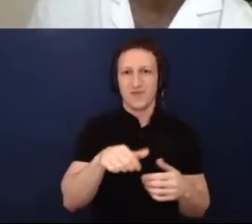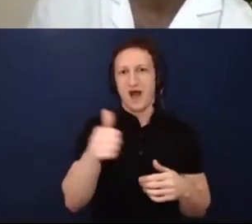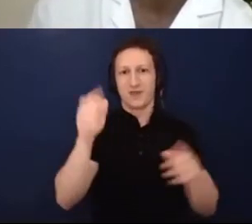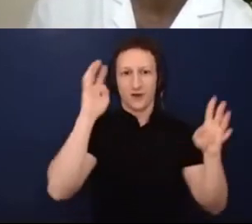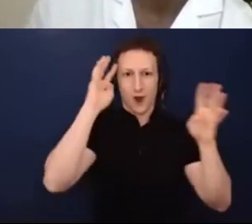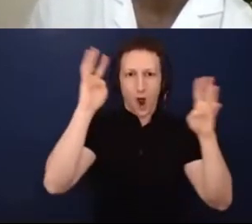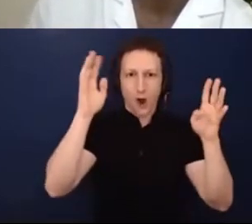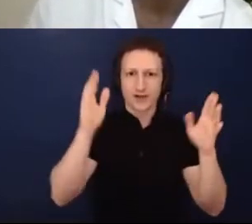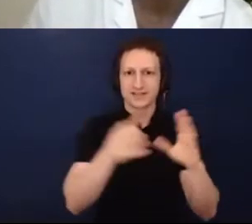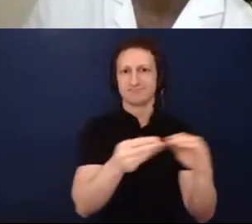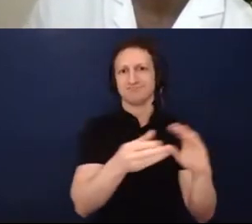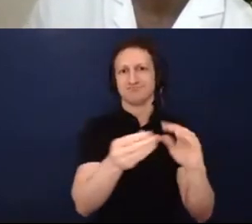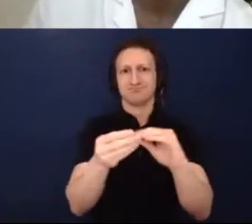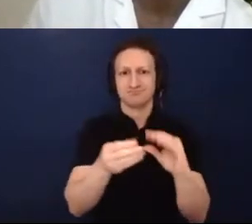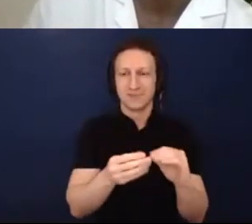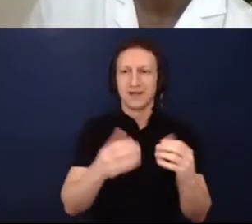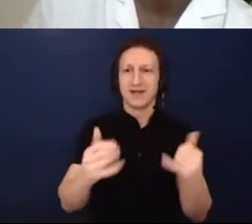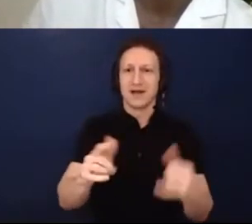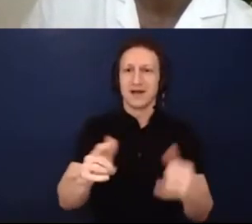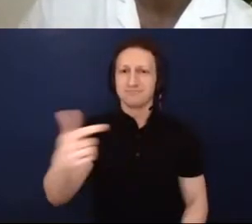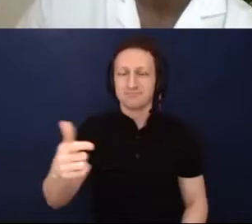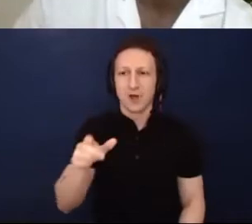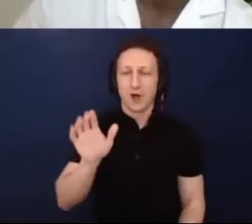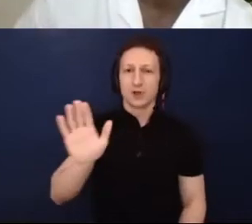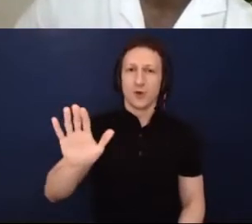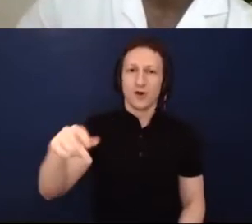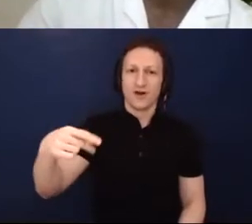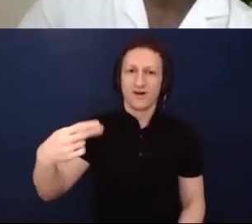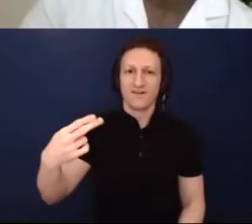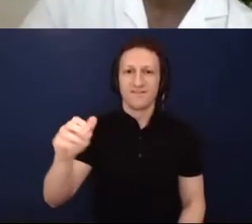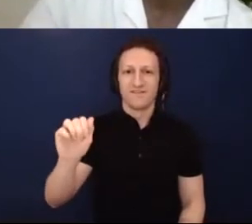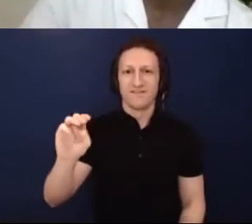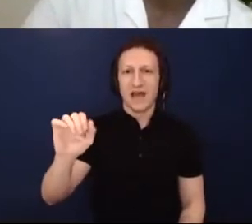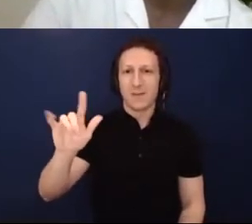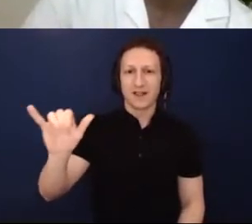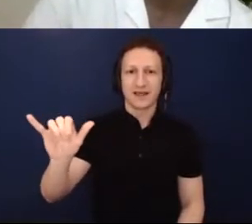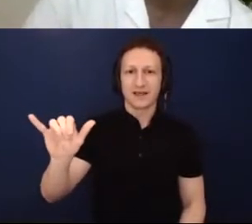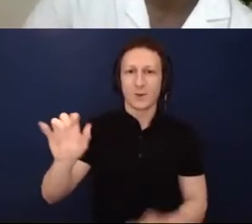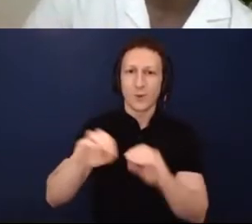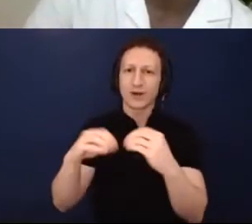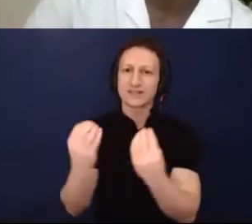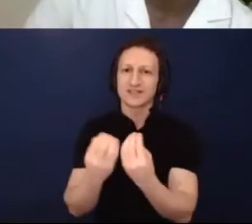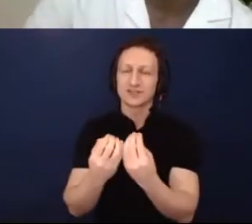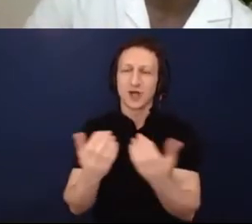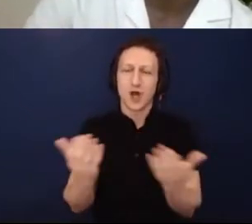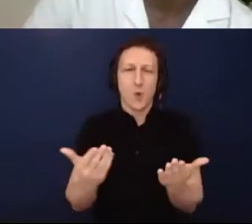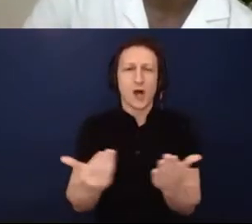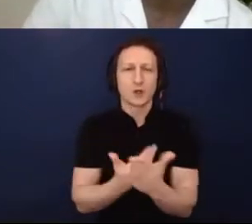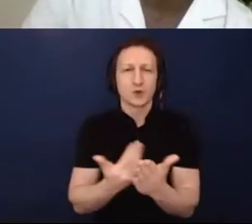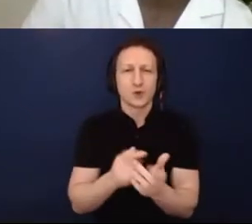disability-focused, disability-led organization has adapted to this current moment, and how you're thinking about the future